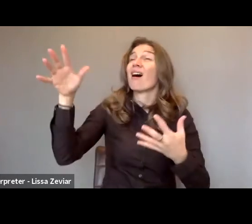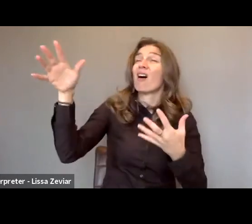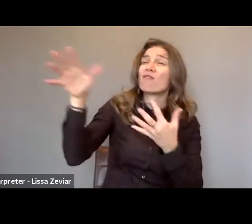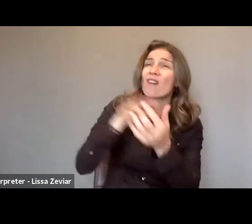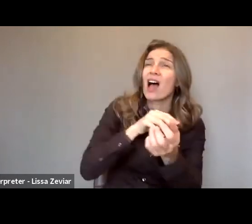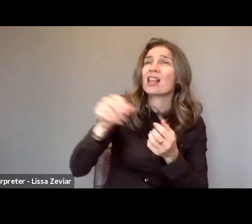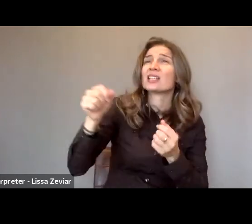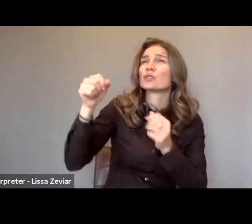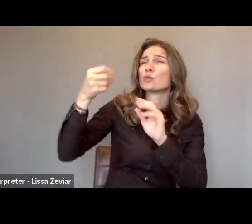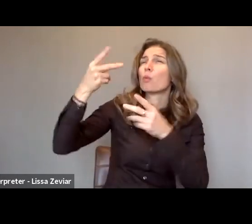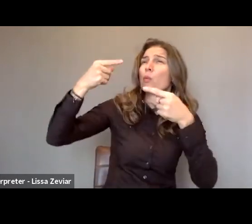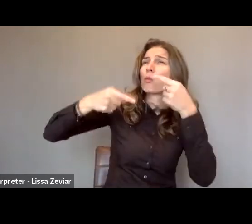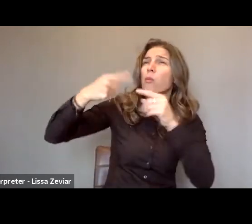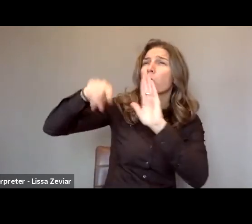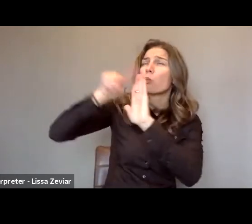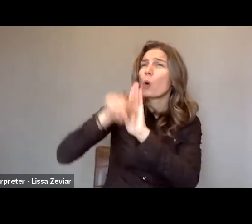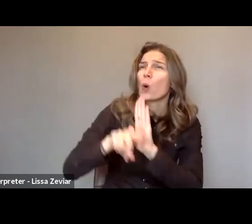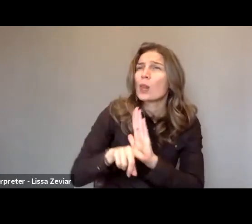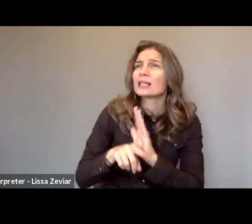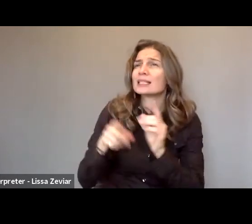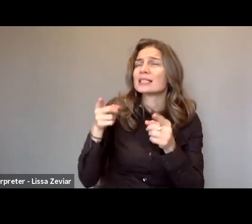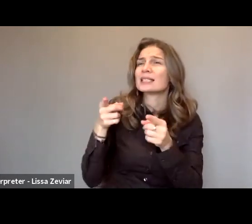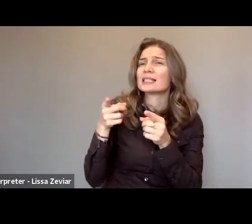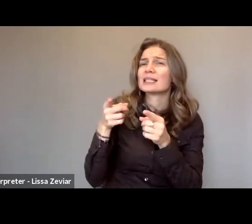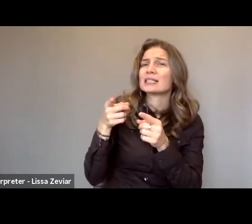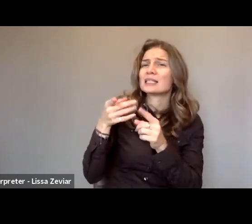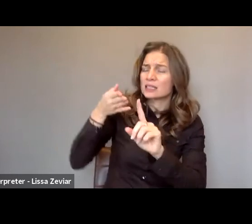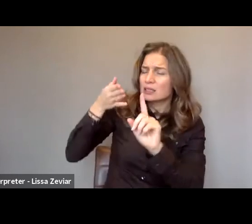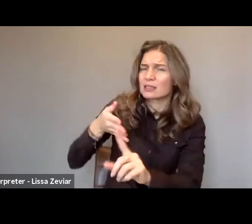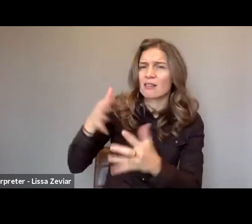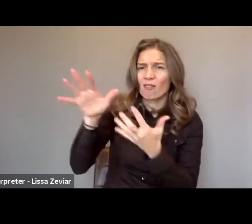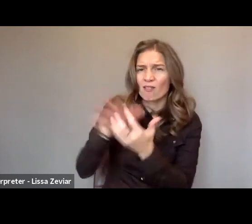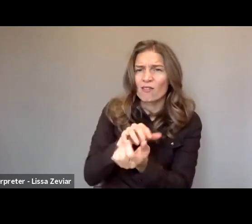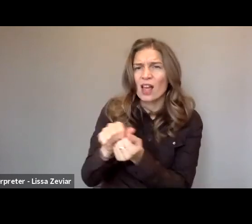in any policy against violence against women.